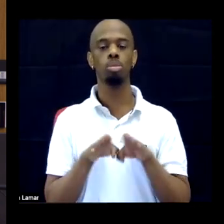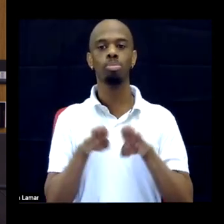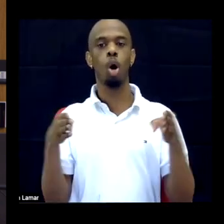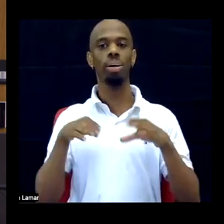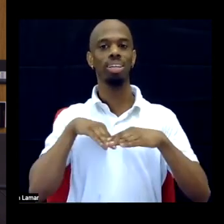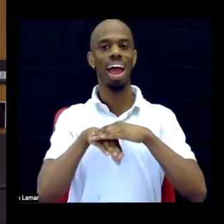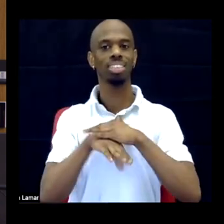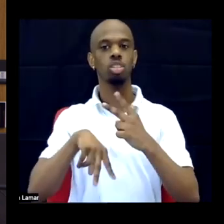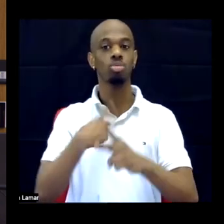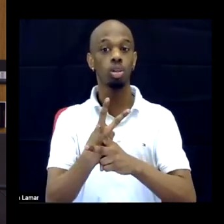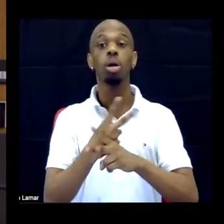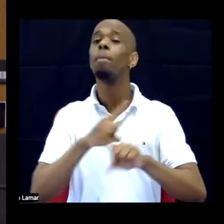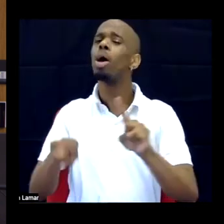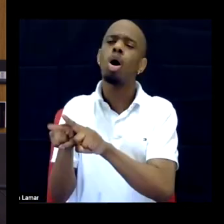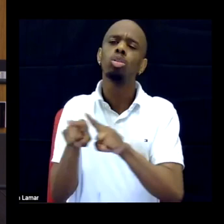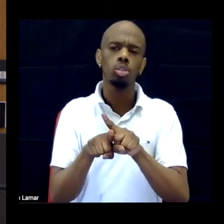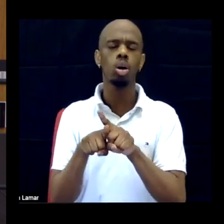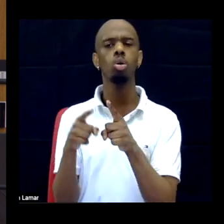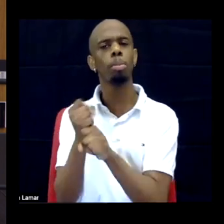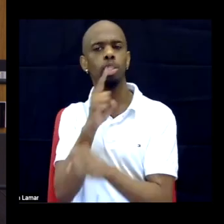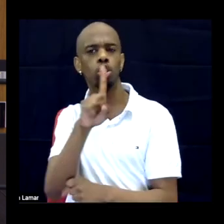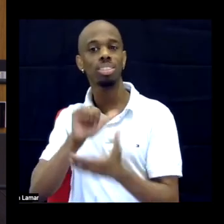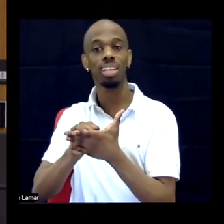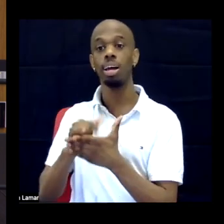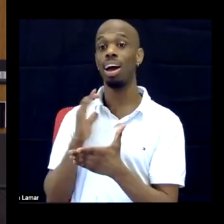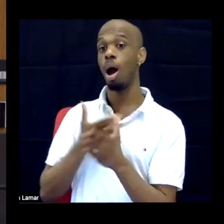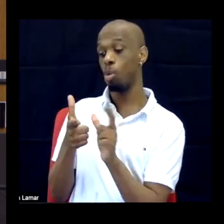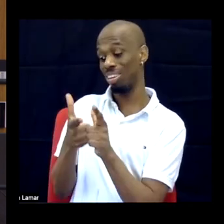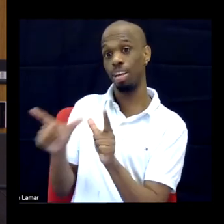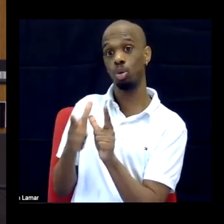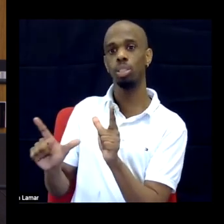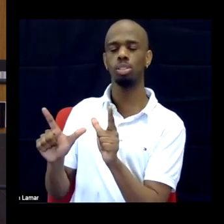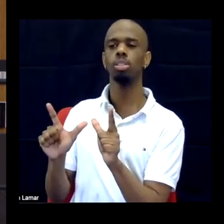But that also means using accessible language as much as possible, using plain language